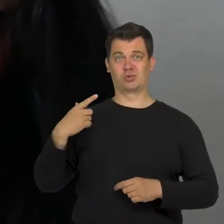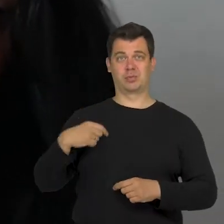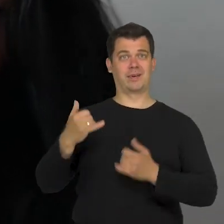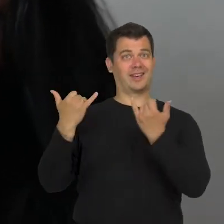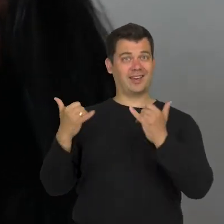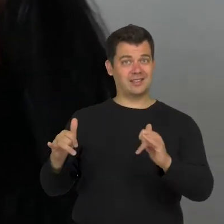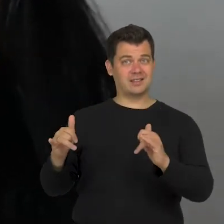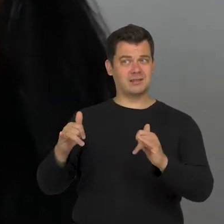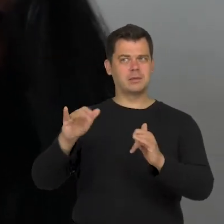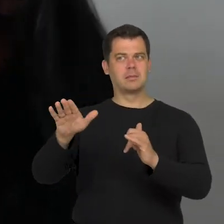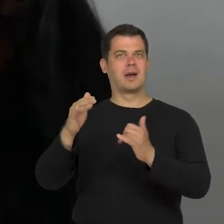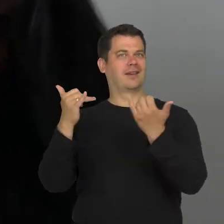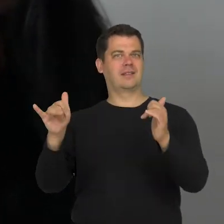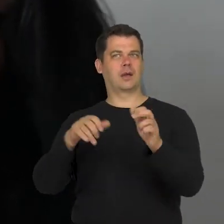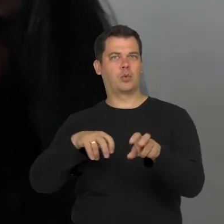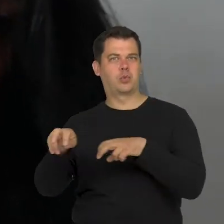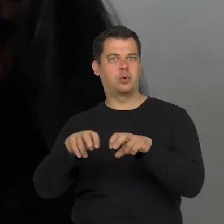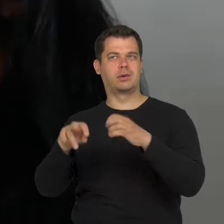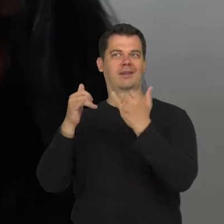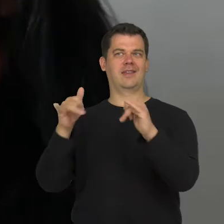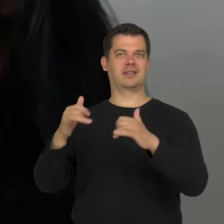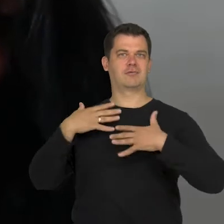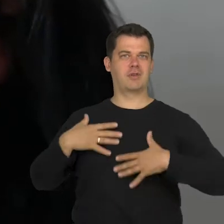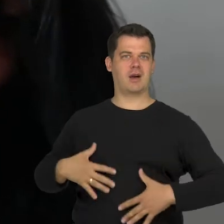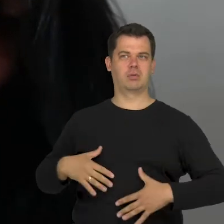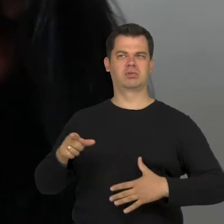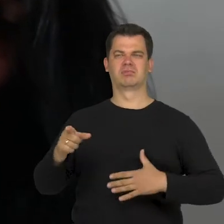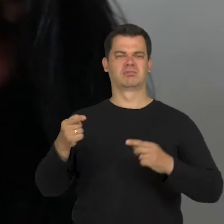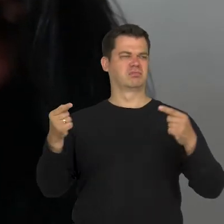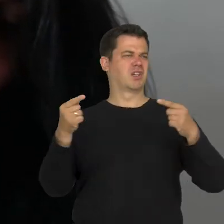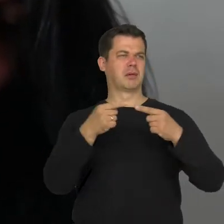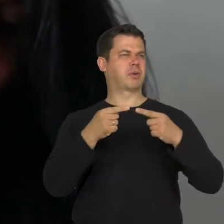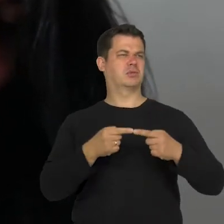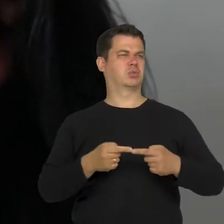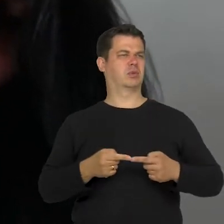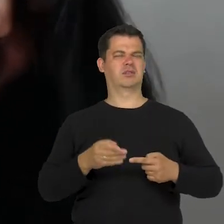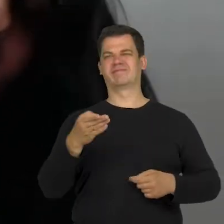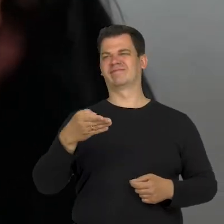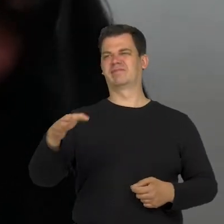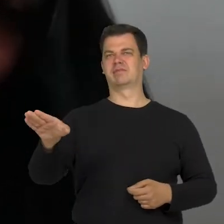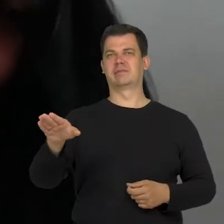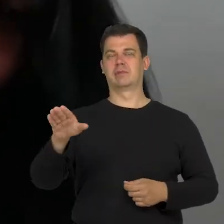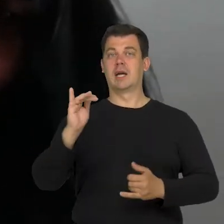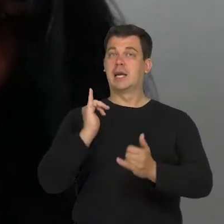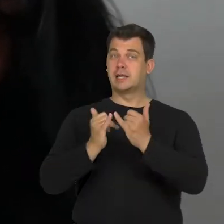do not fit. And here, if we don't take a closer look at this norm